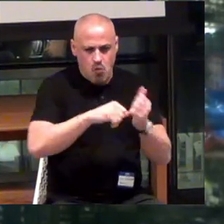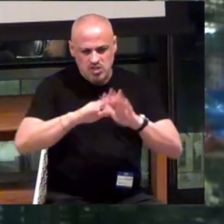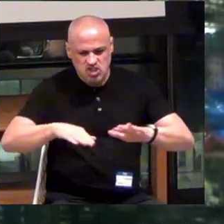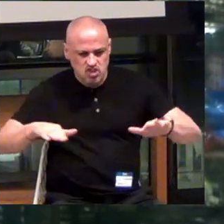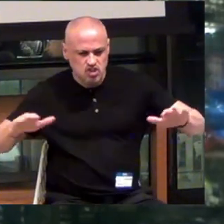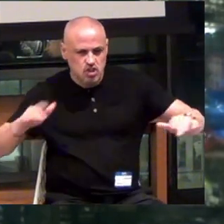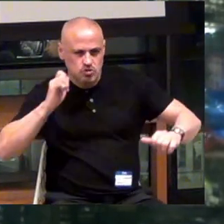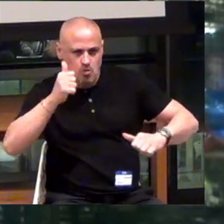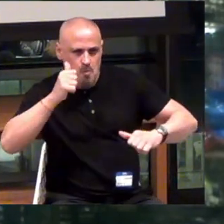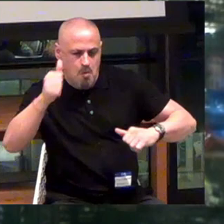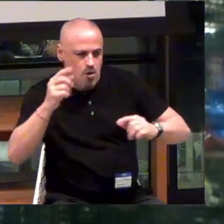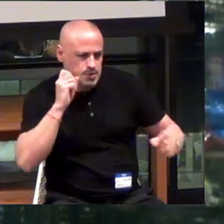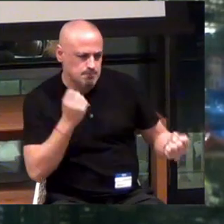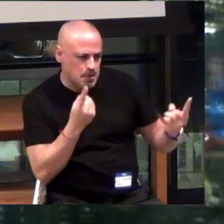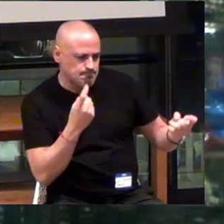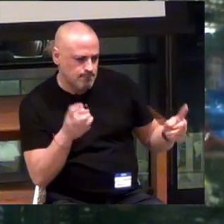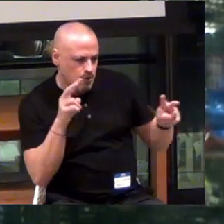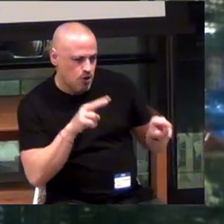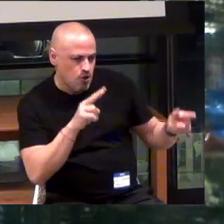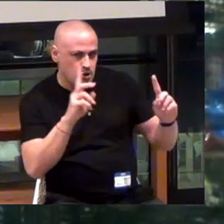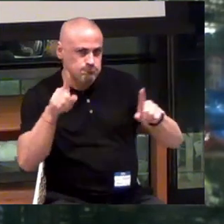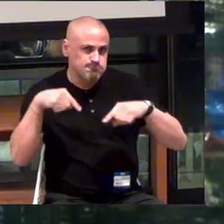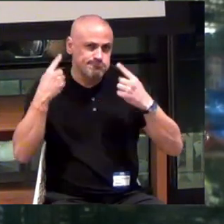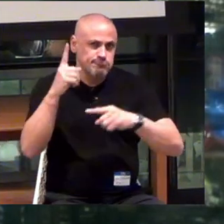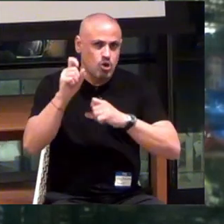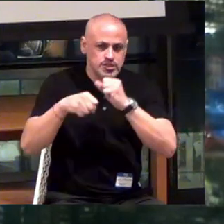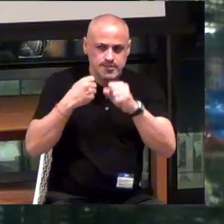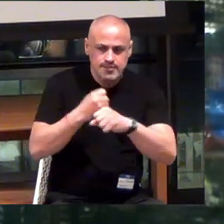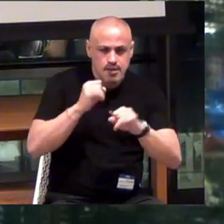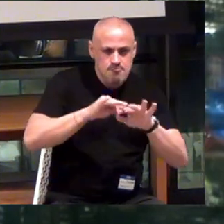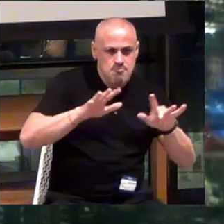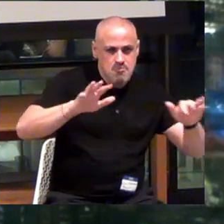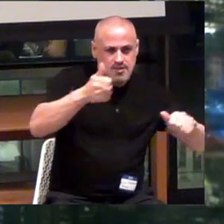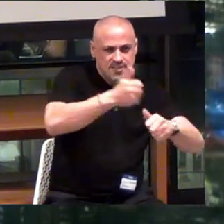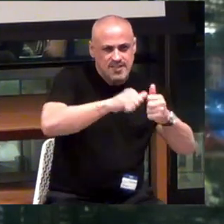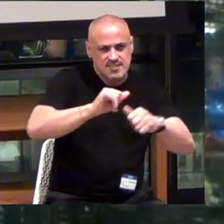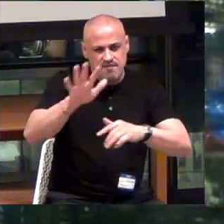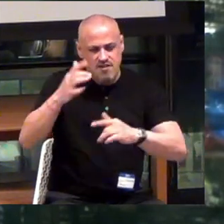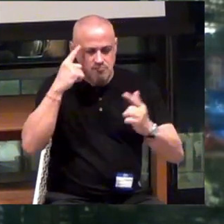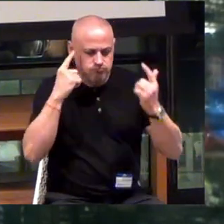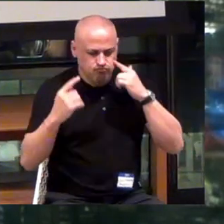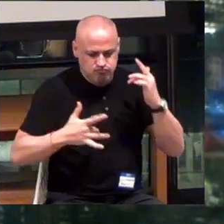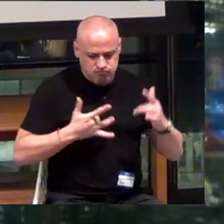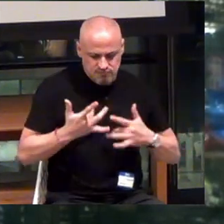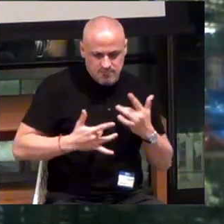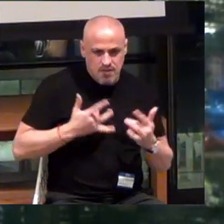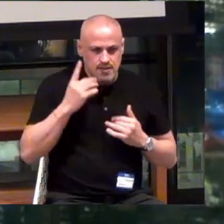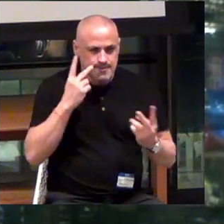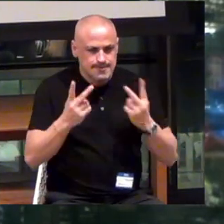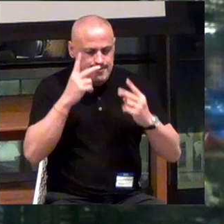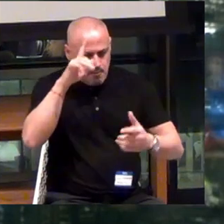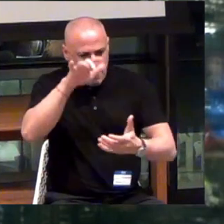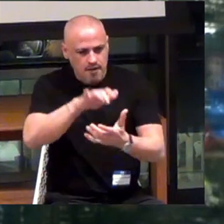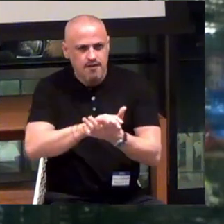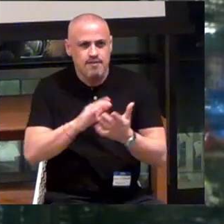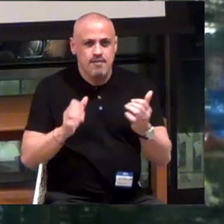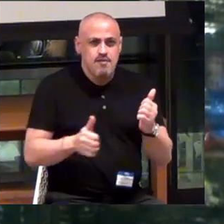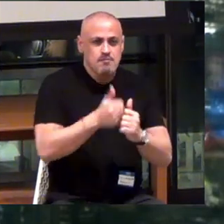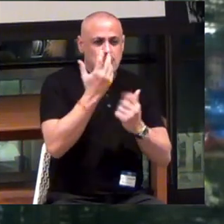Look at the spending. Over the last hundred years, spread over each of the five of our senses. Seeing is believing. Most want the vision.